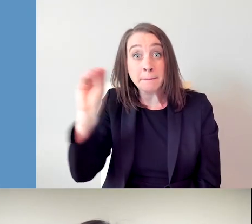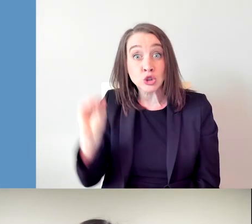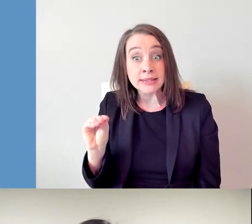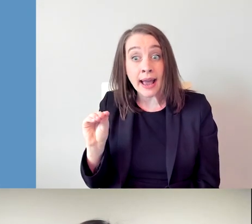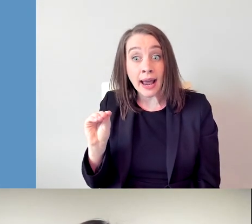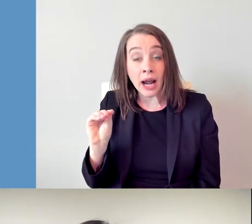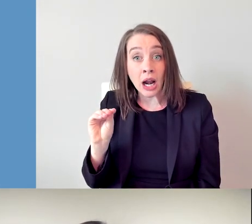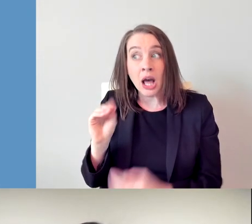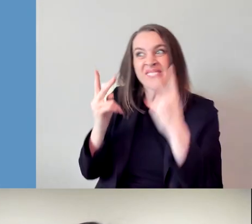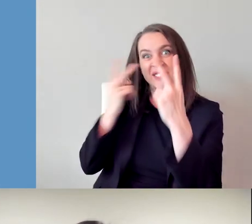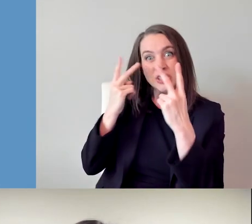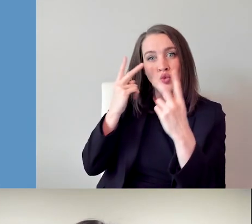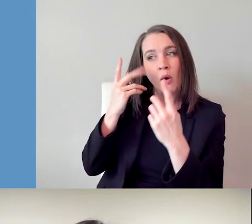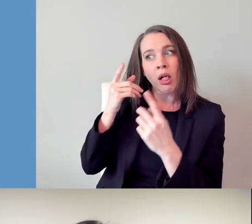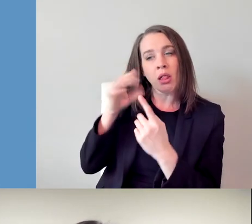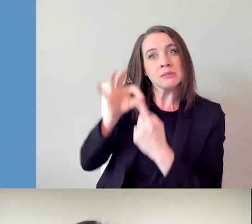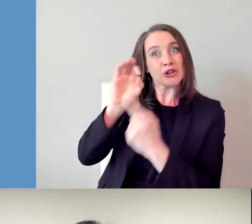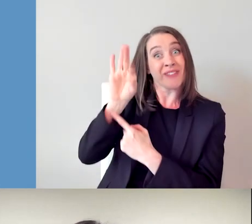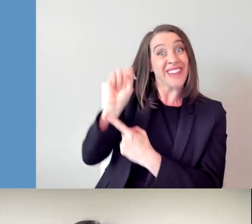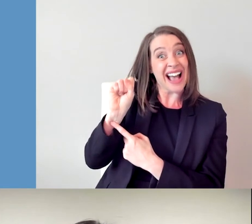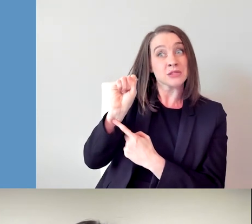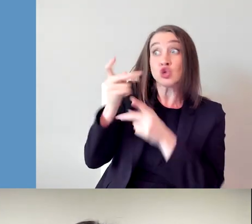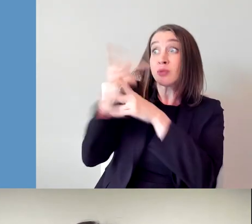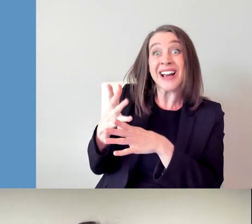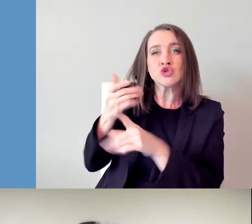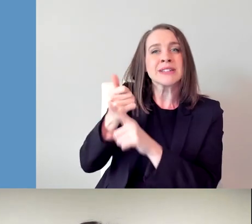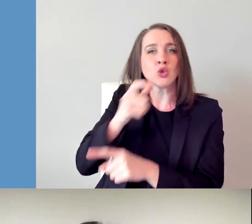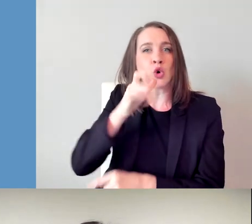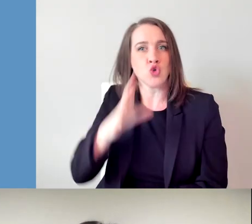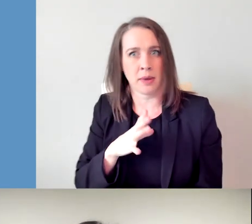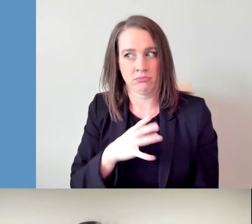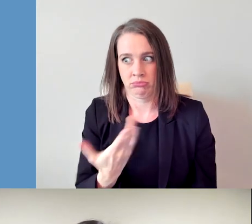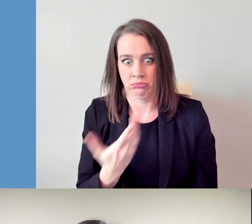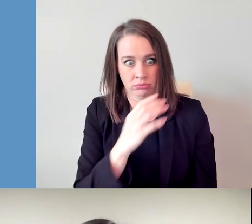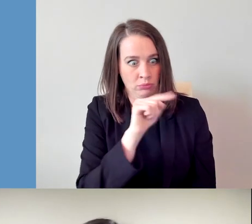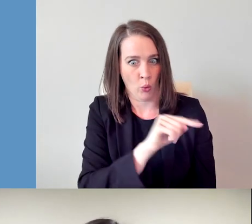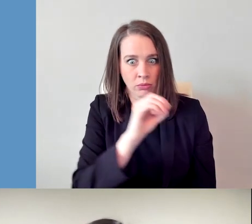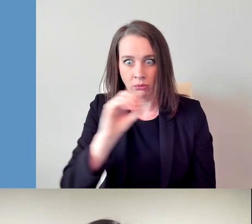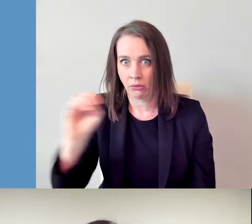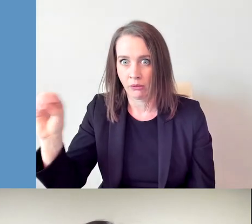supervisors that are women. So we are still a couple of digits of becoming a whole number.